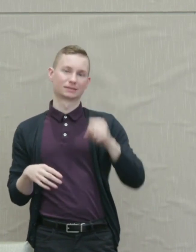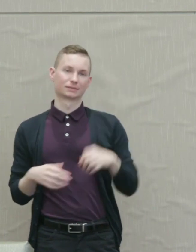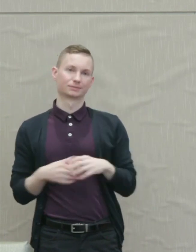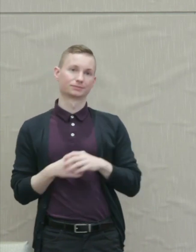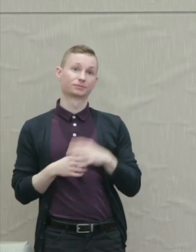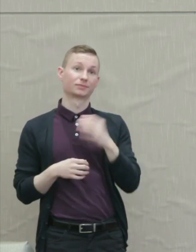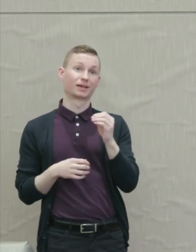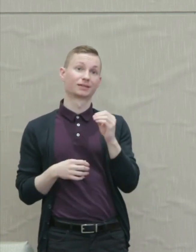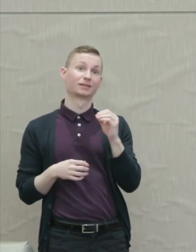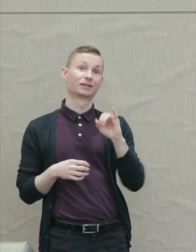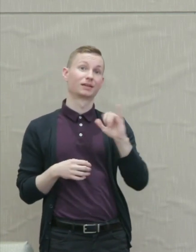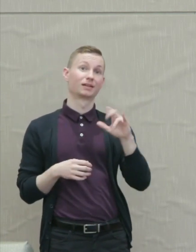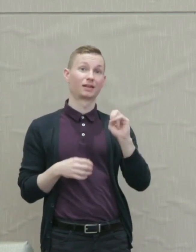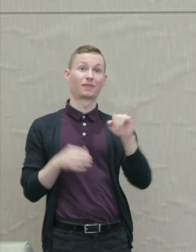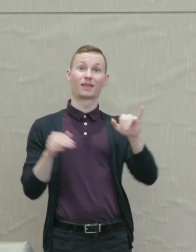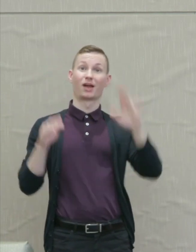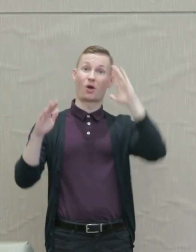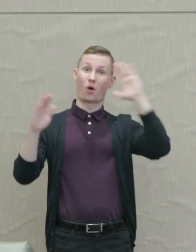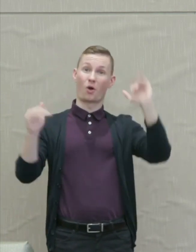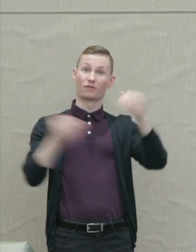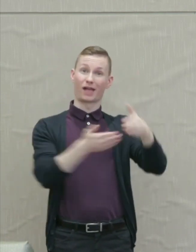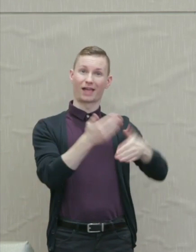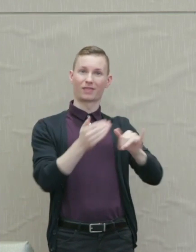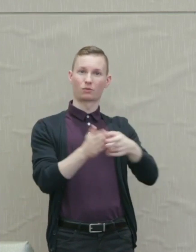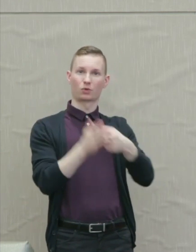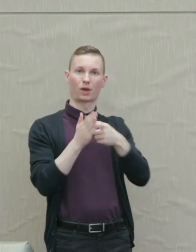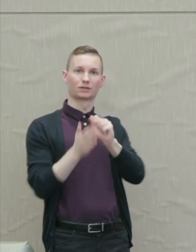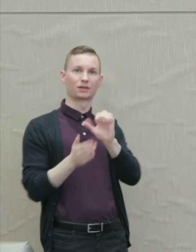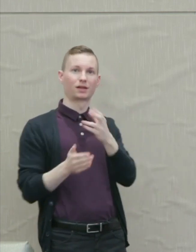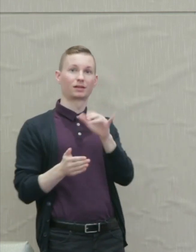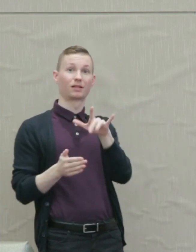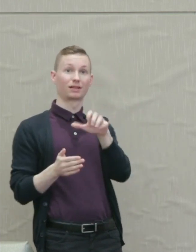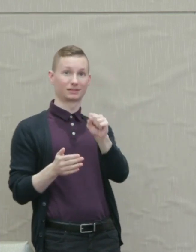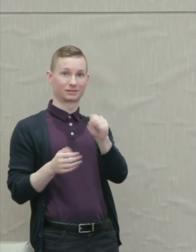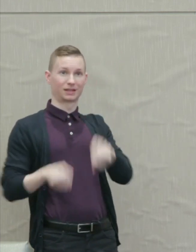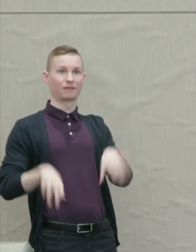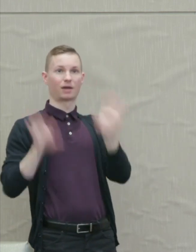And the Iliad's hopeful ending requires Achilles to give up his anger and to be reconciled